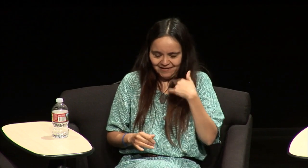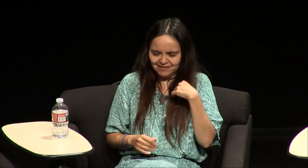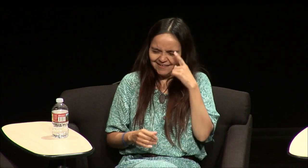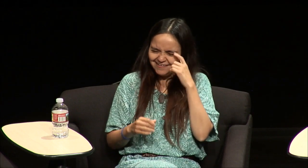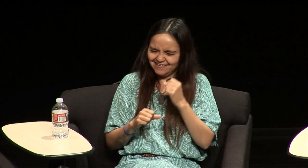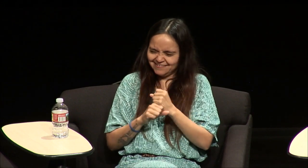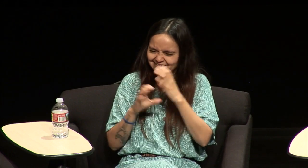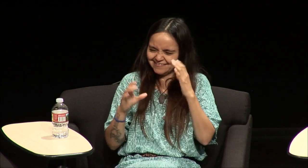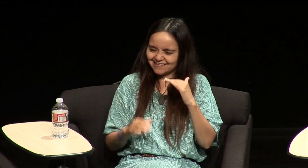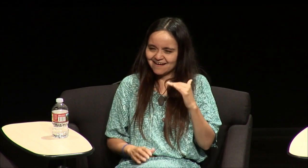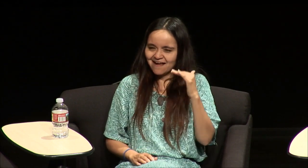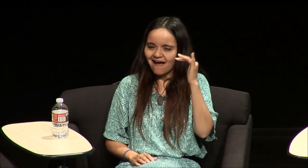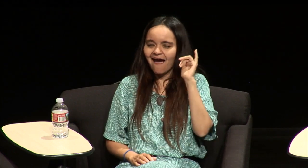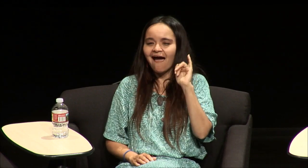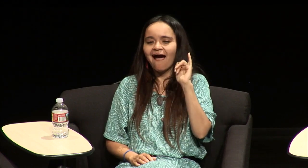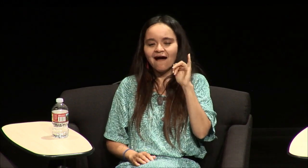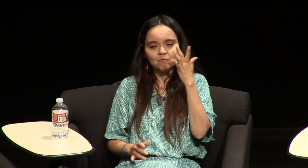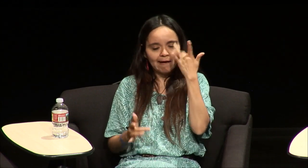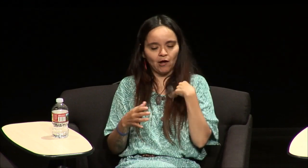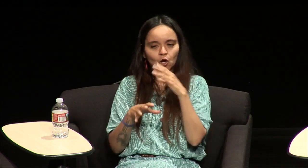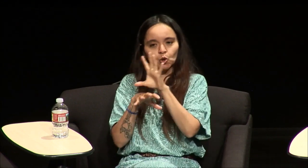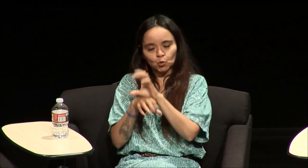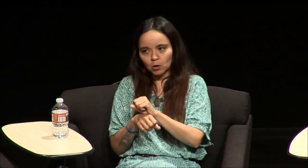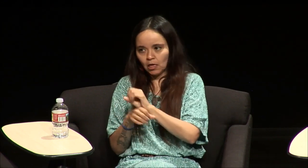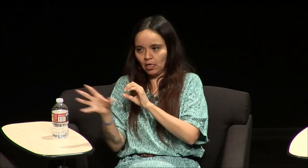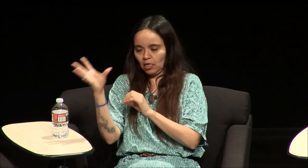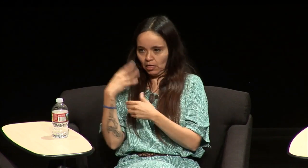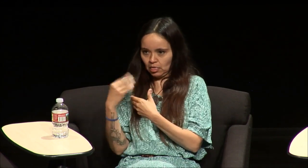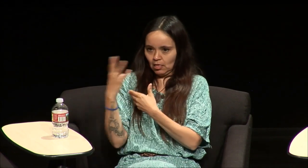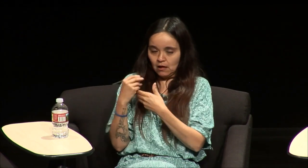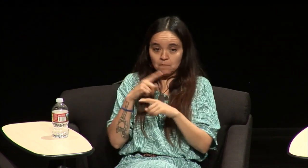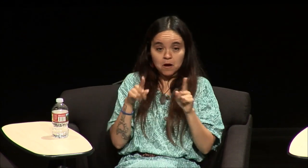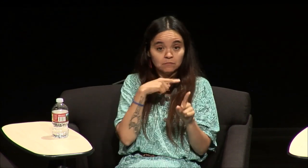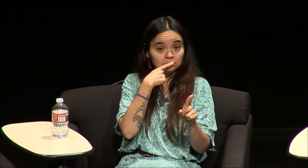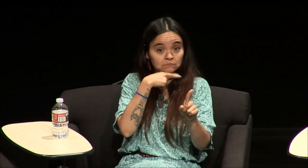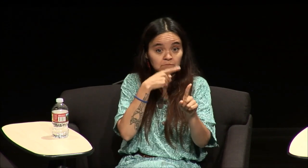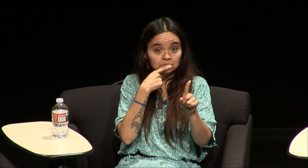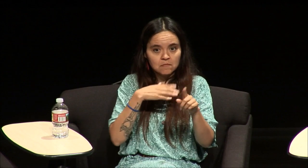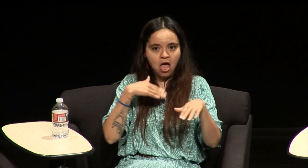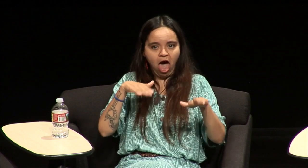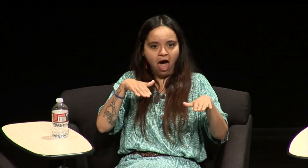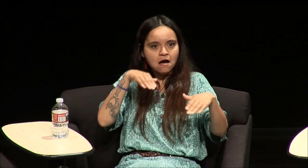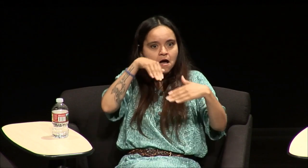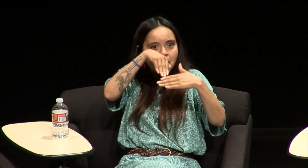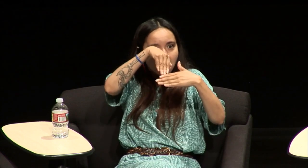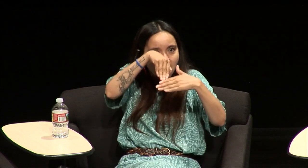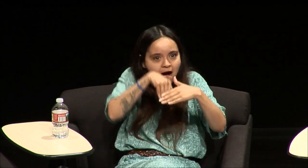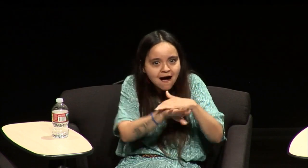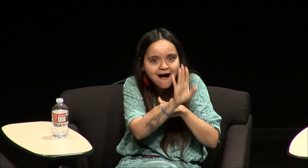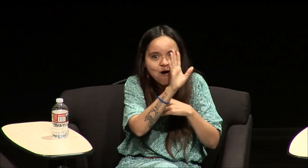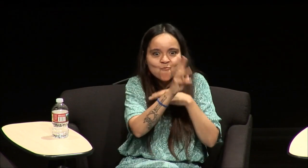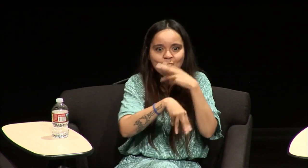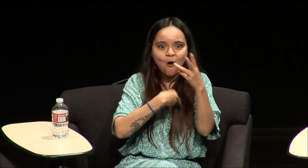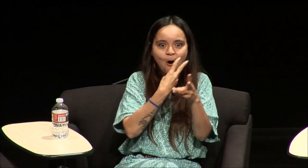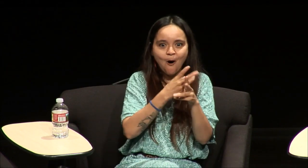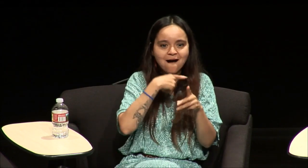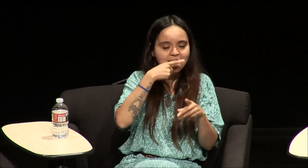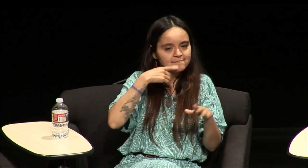that seriously and like as an adult I grew up and I realized that I was so used to like being told those signs and stuff and when I went into the hearing